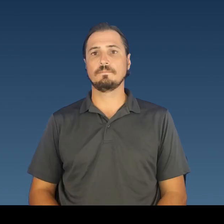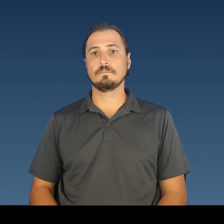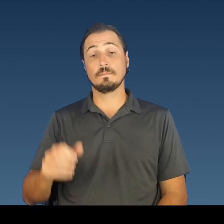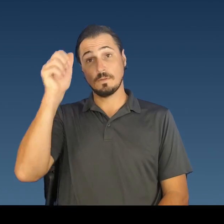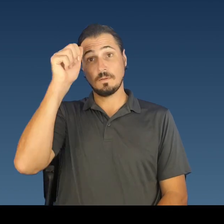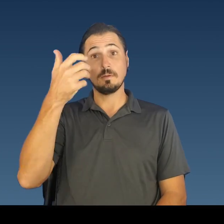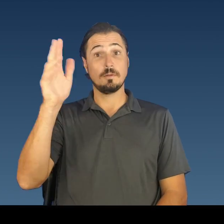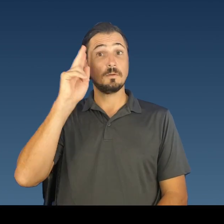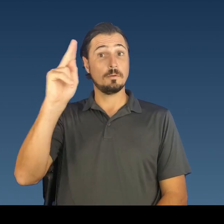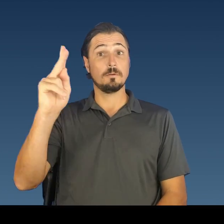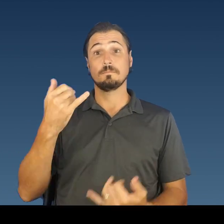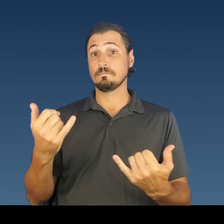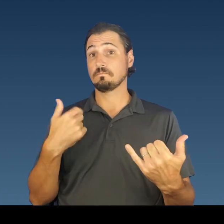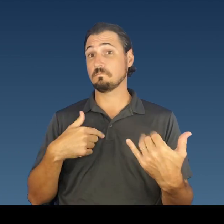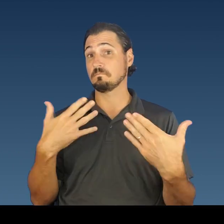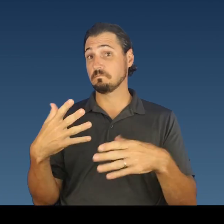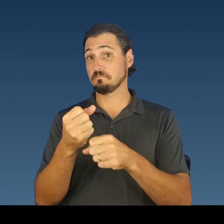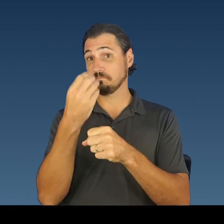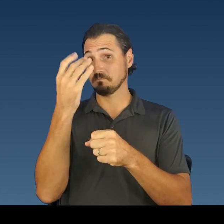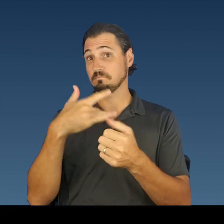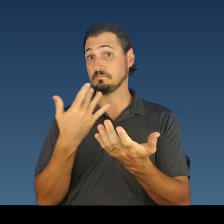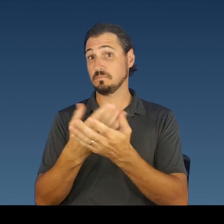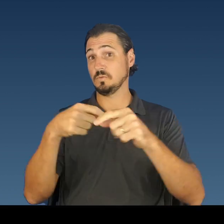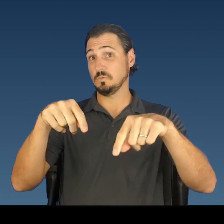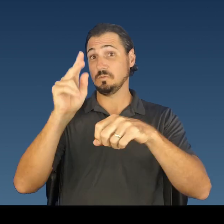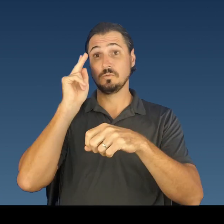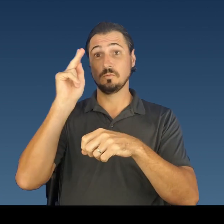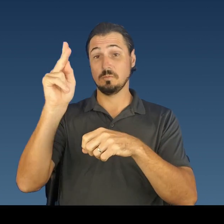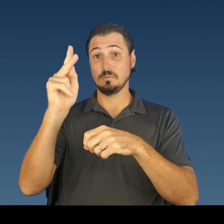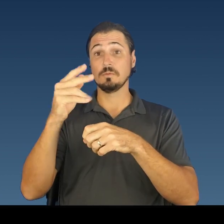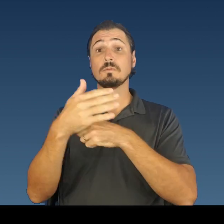Aloha Kaua‘i. This is your County of Kaua‘i briefing for Monday, August 16th